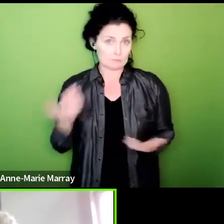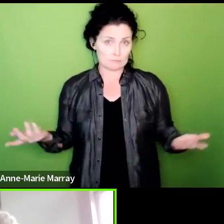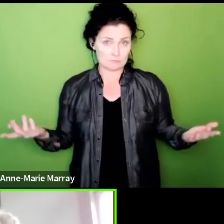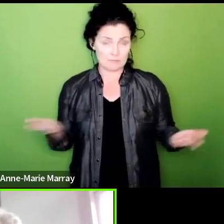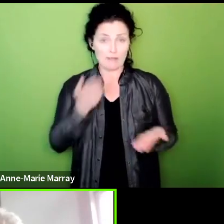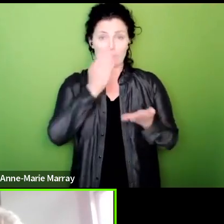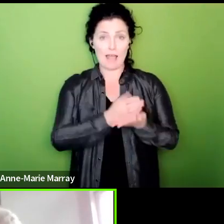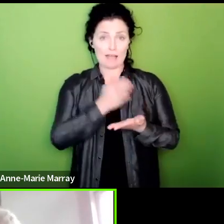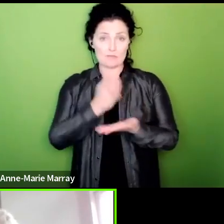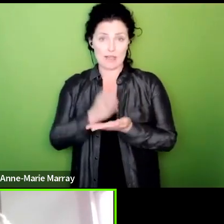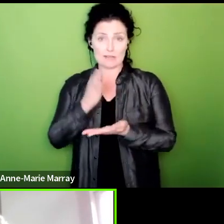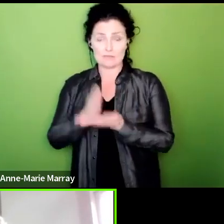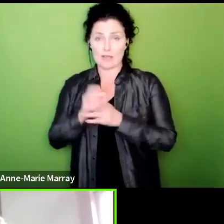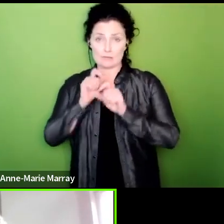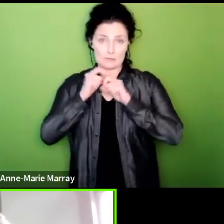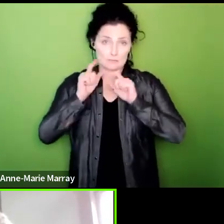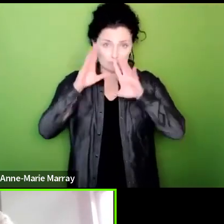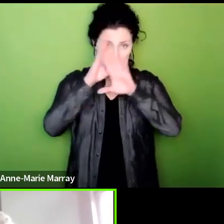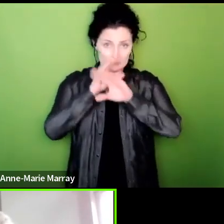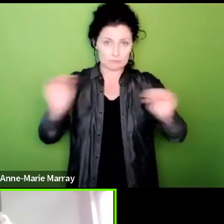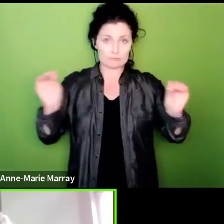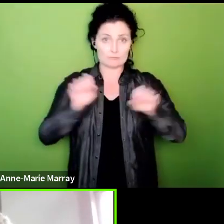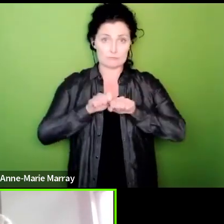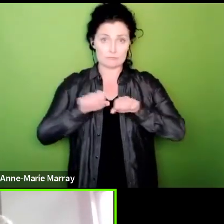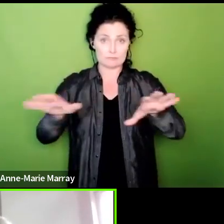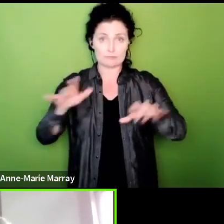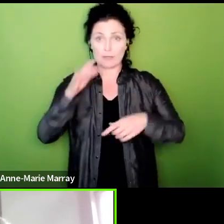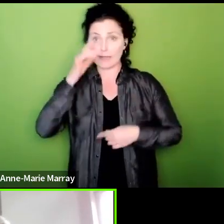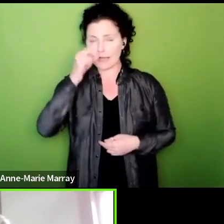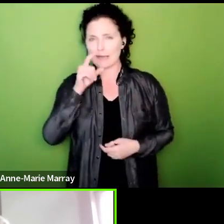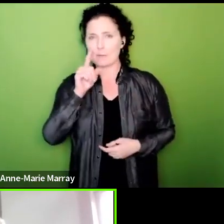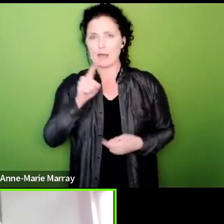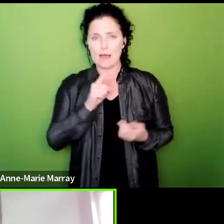and people should try to get that out and about but if you have any doubts where you will talk